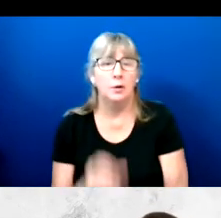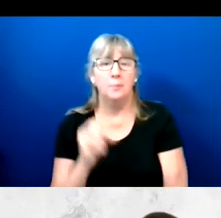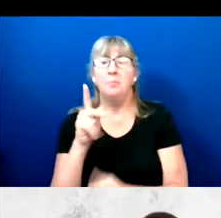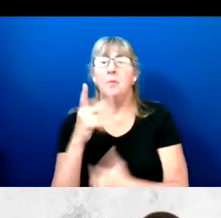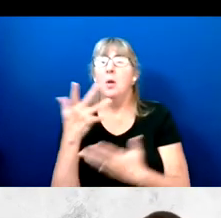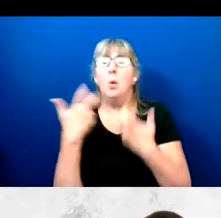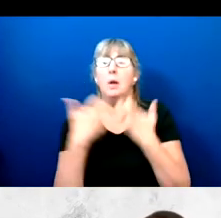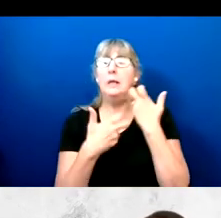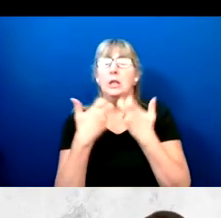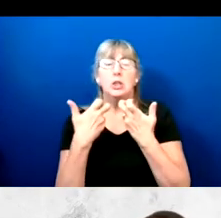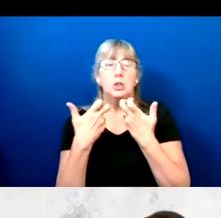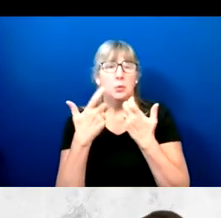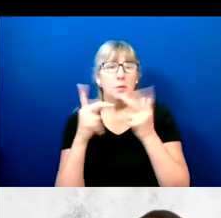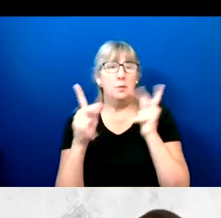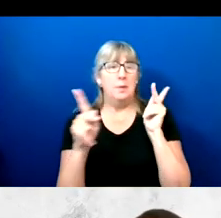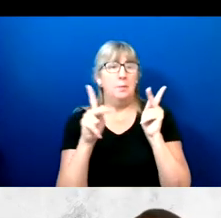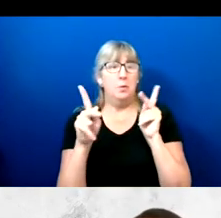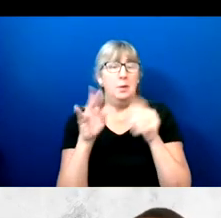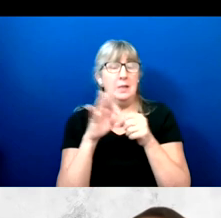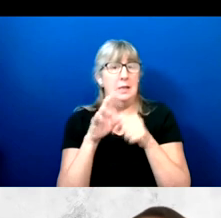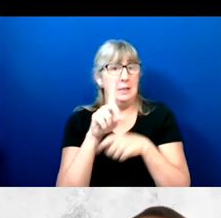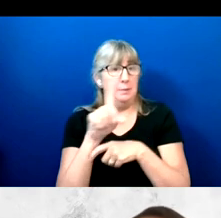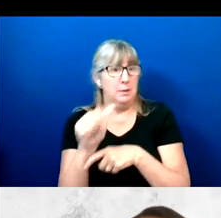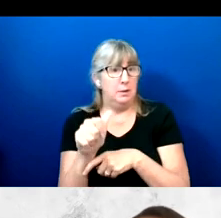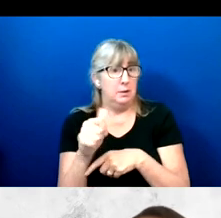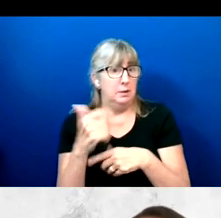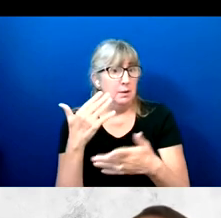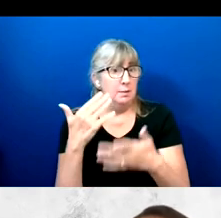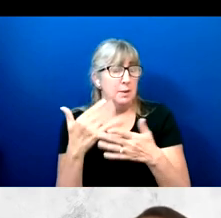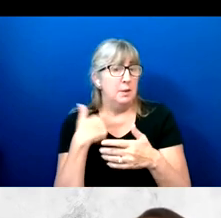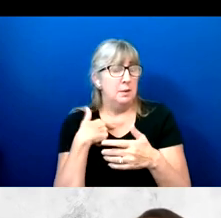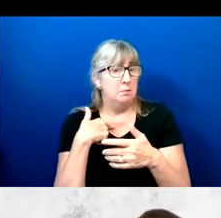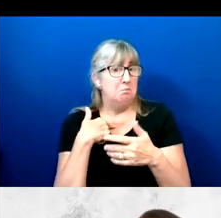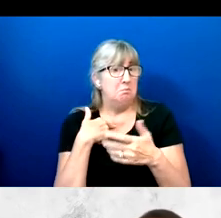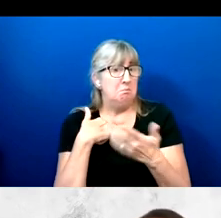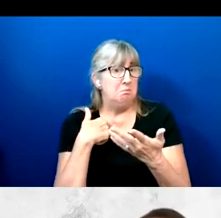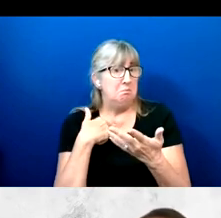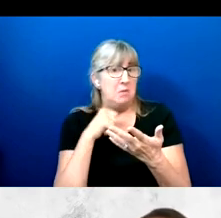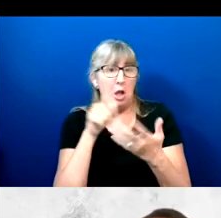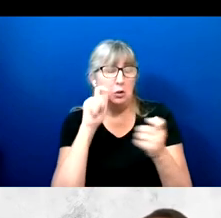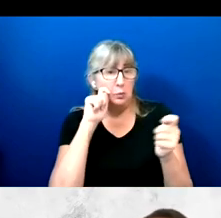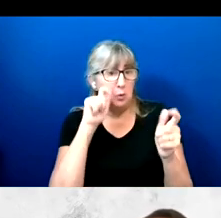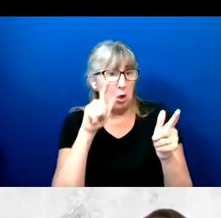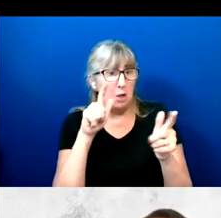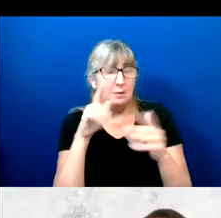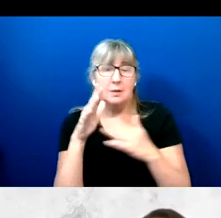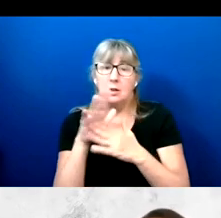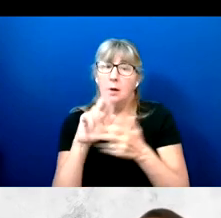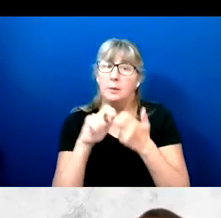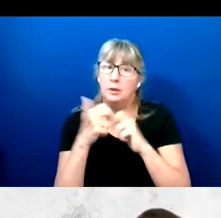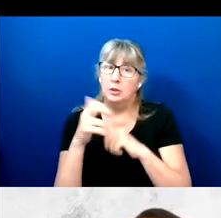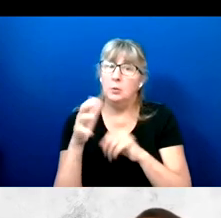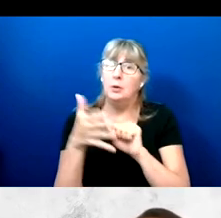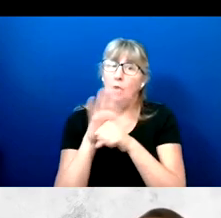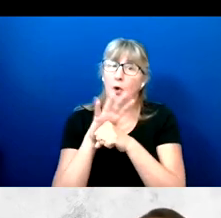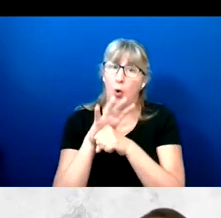Among voters with disabilities, perhaps unsurprisingly, the top issue was the COVID-19 pandemic.